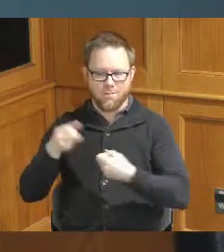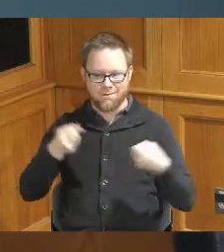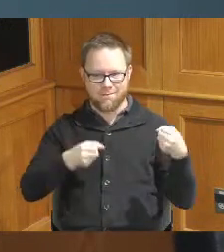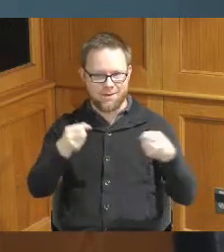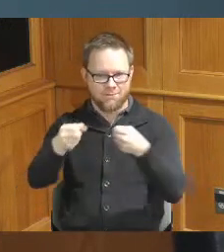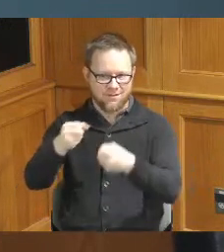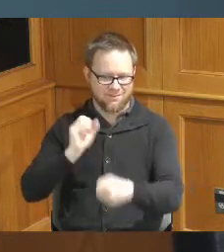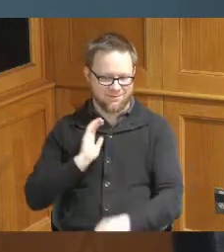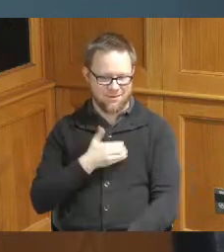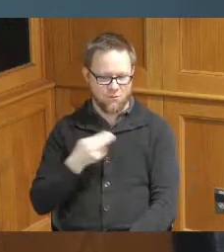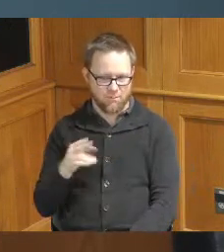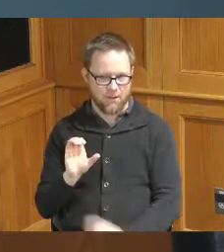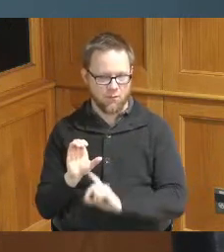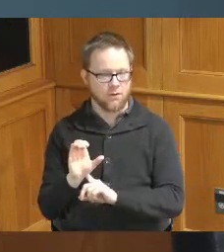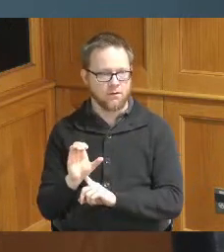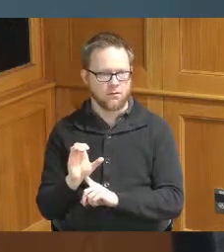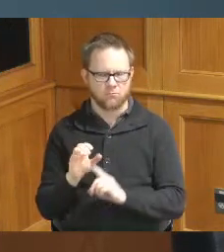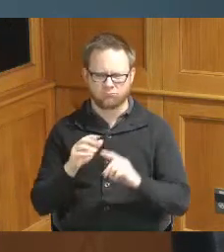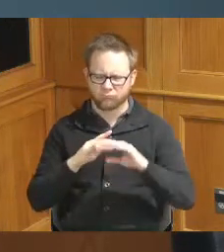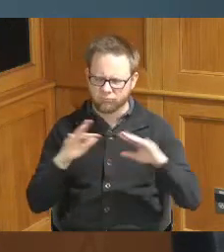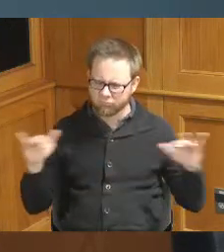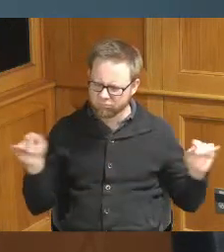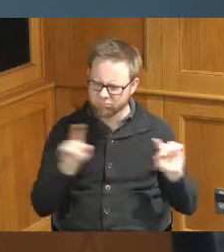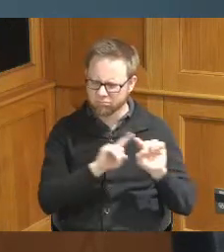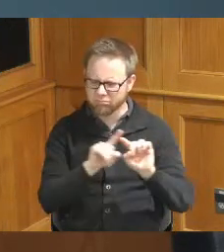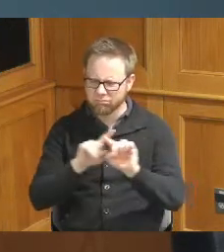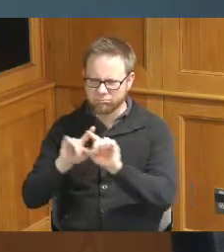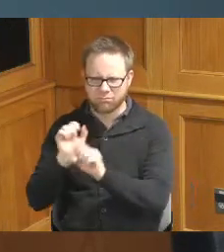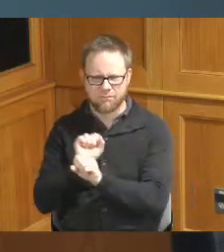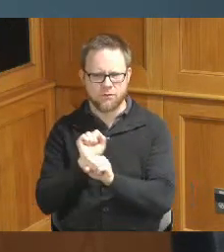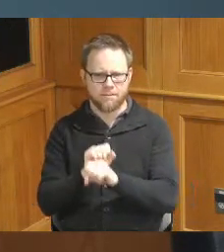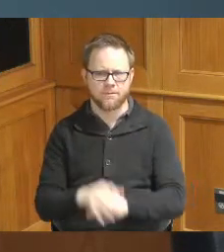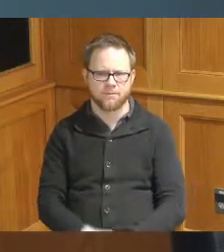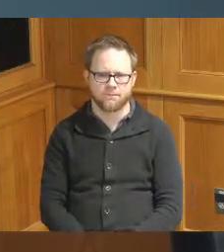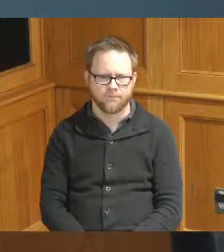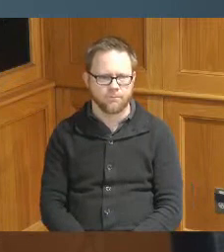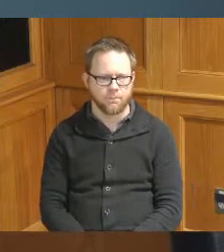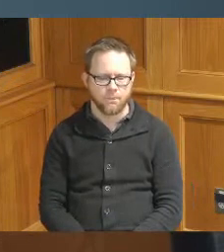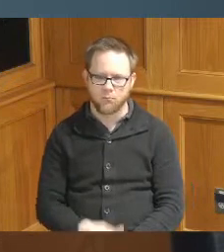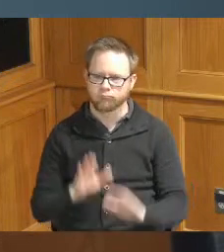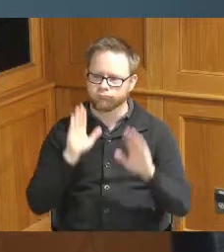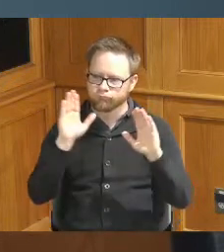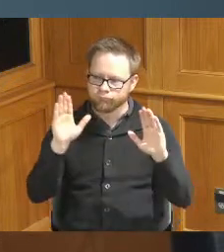and they're in a variety of positions so I thought that was just fantastic so thank you very much for